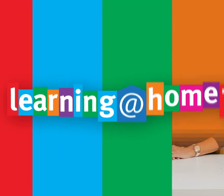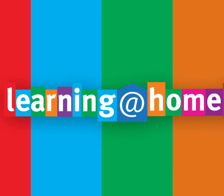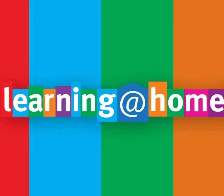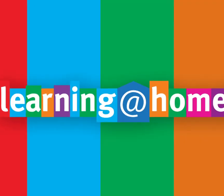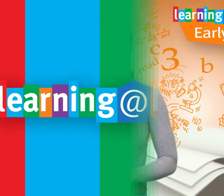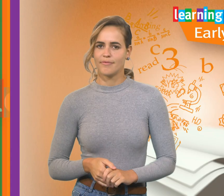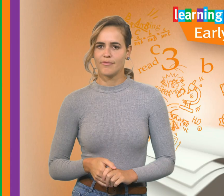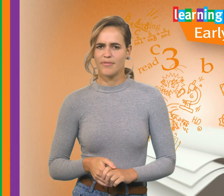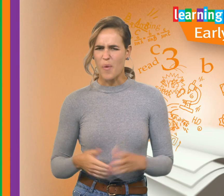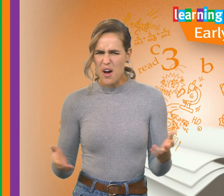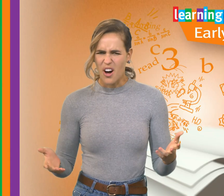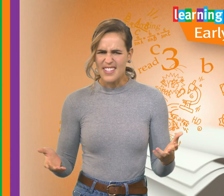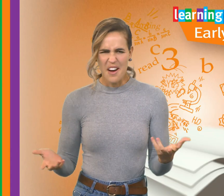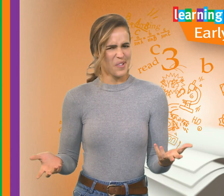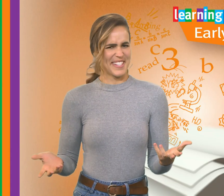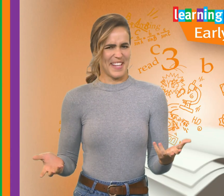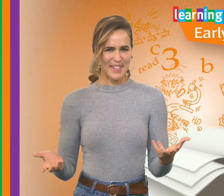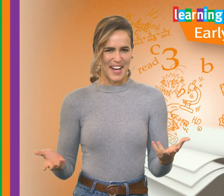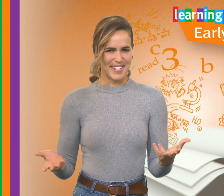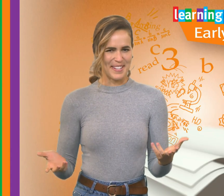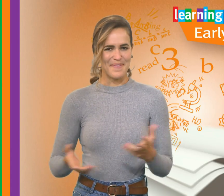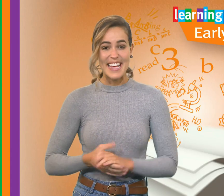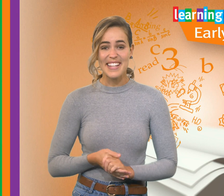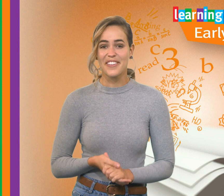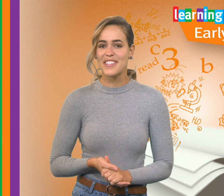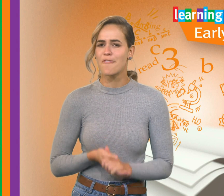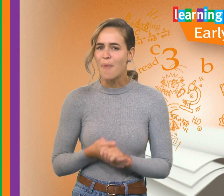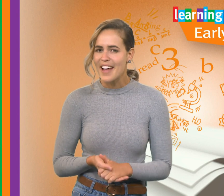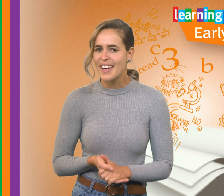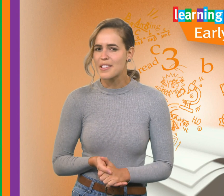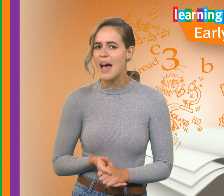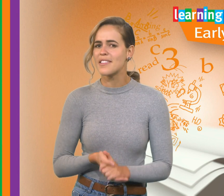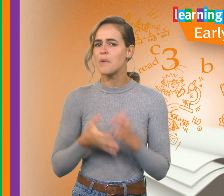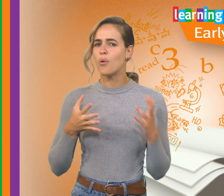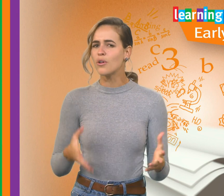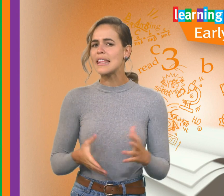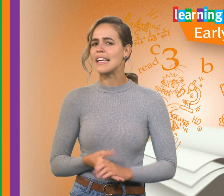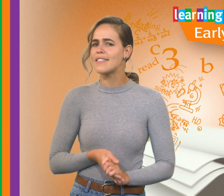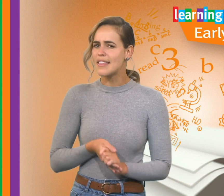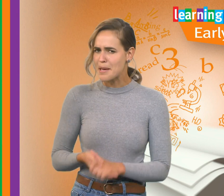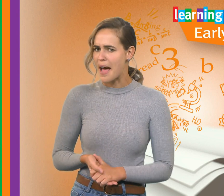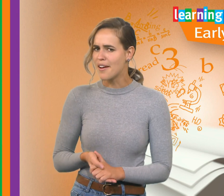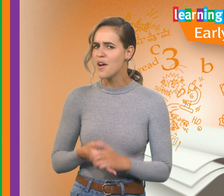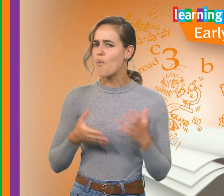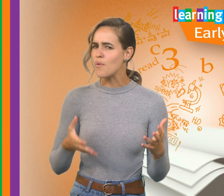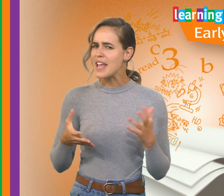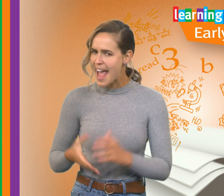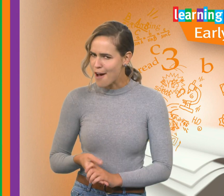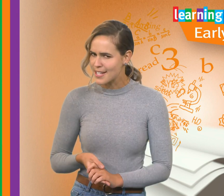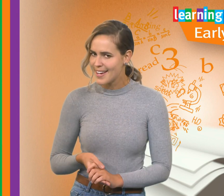Wow, guys. How cool is subitising? Monique and Kristen reminded us about some important things to think of when we count.